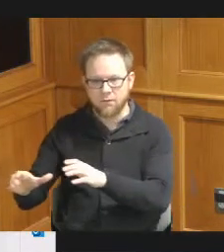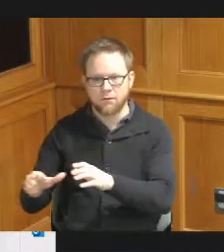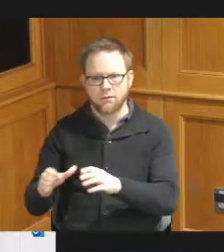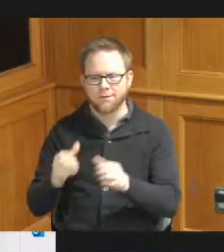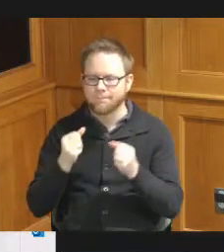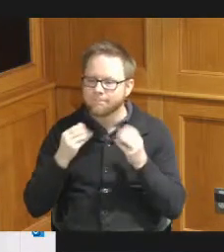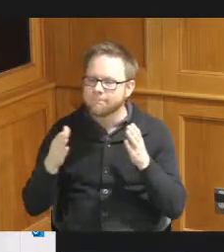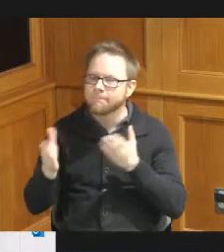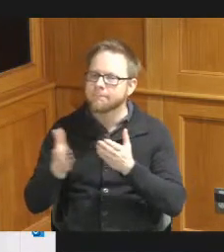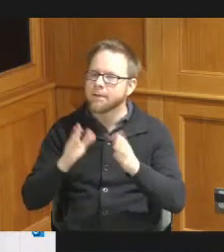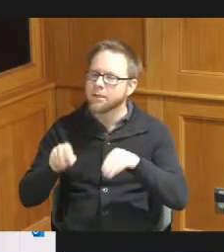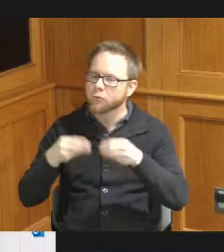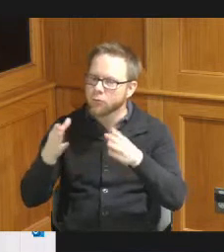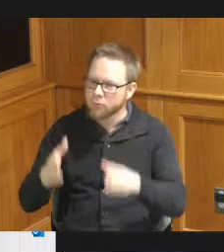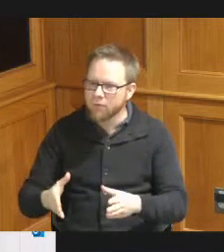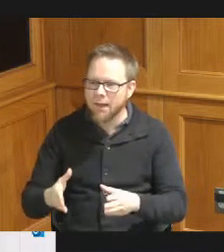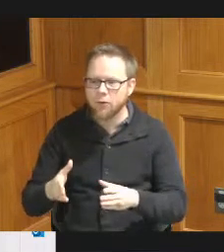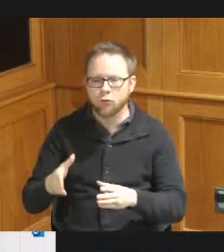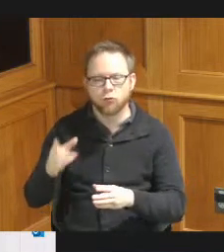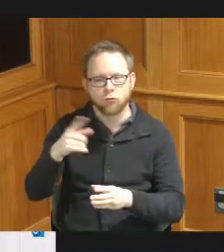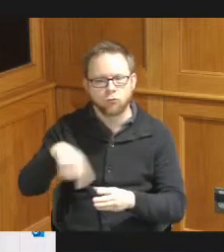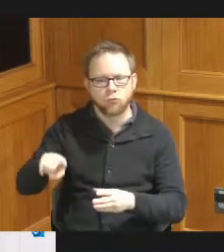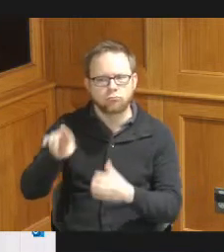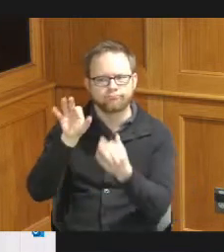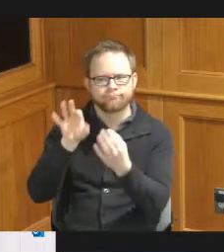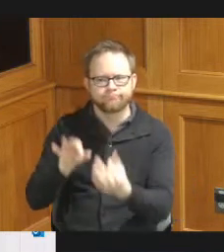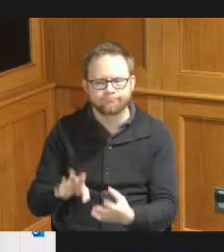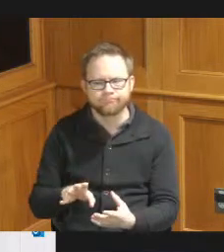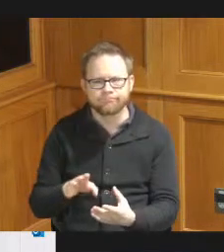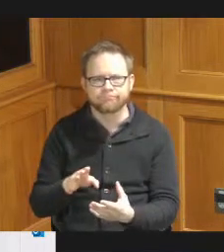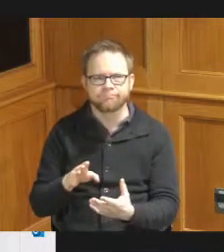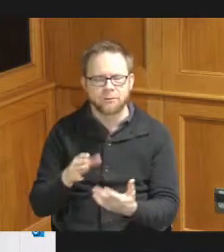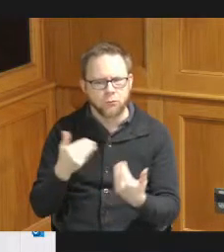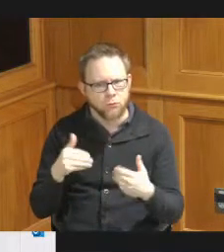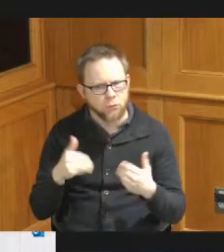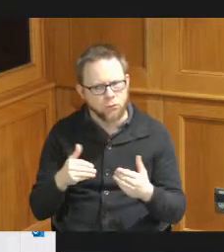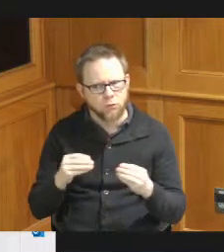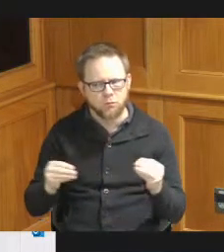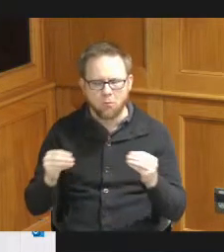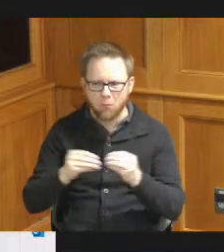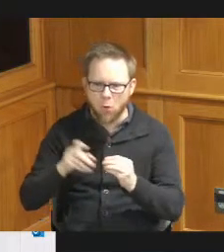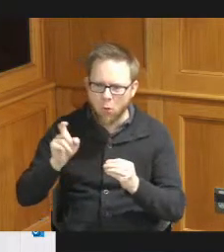providers serving these populations that there's just an additional need for that which is allowed